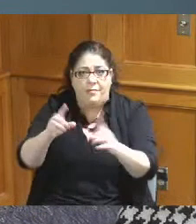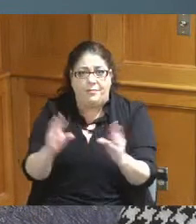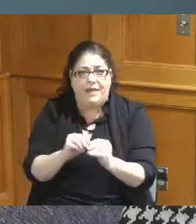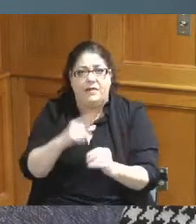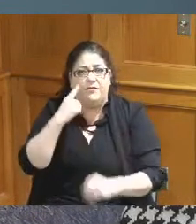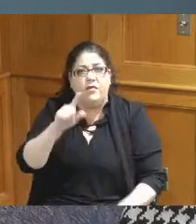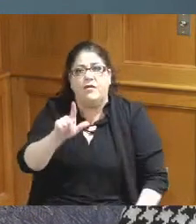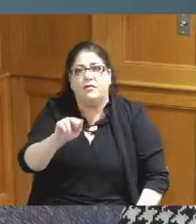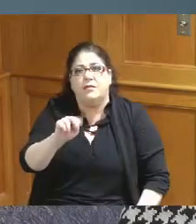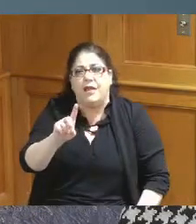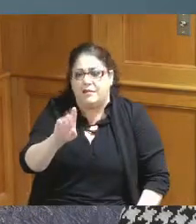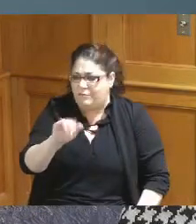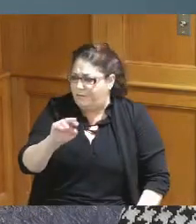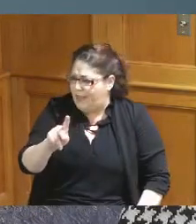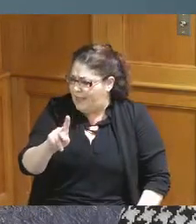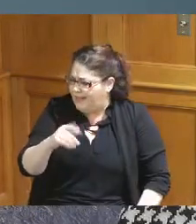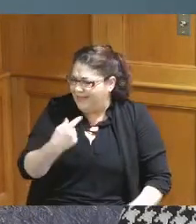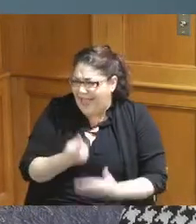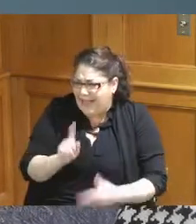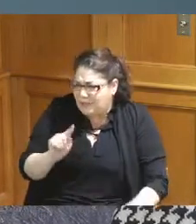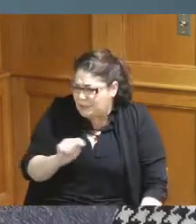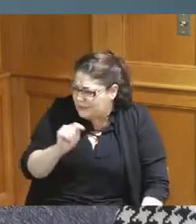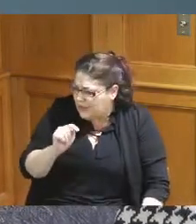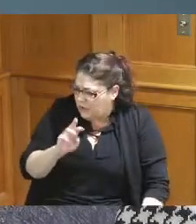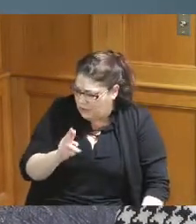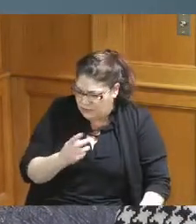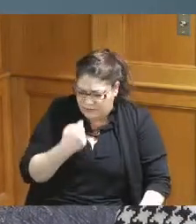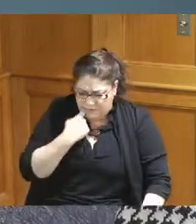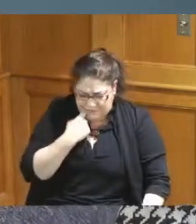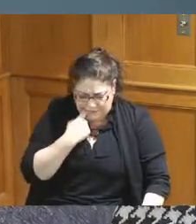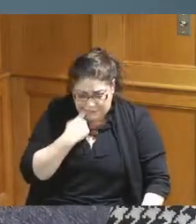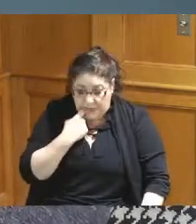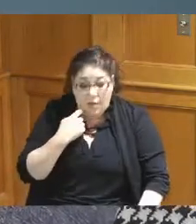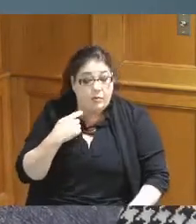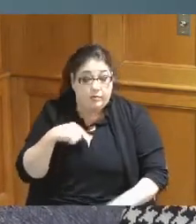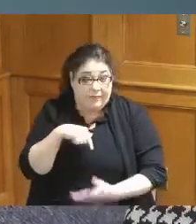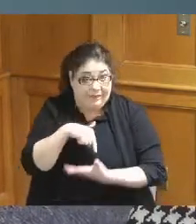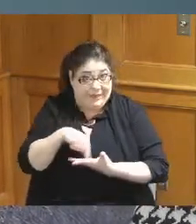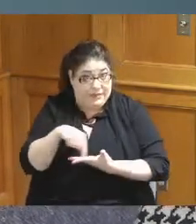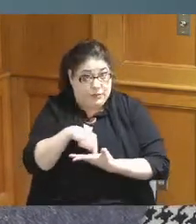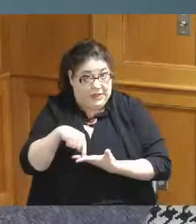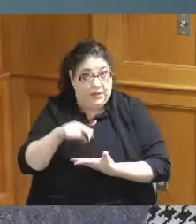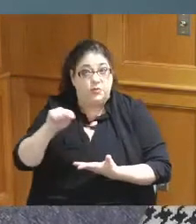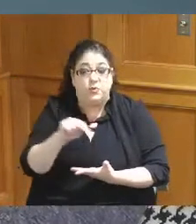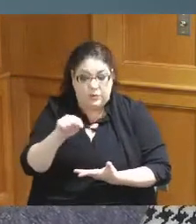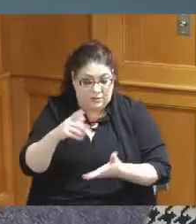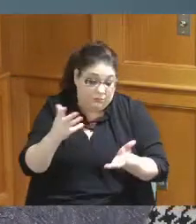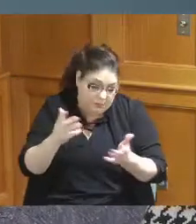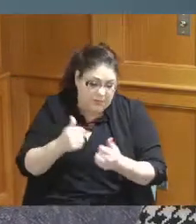was that last Tuesday or it was this Tuesday after yeah okay I attended the Land Bank meeting